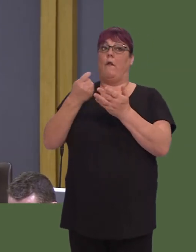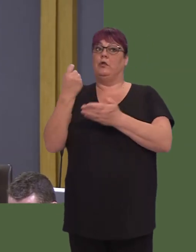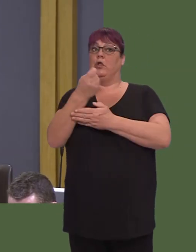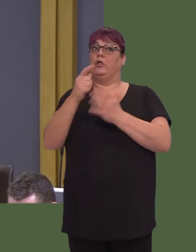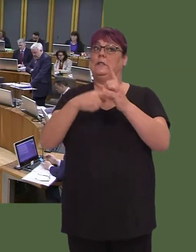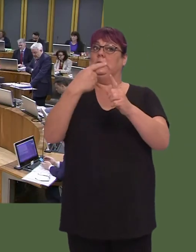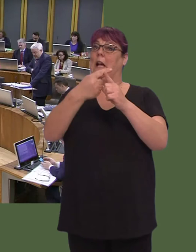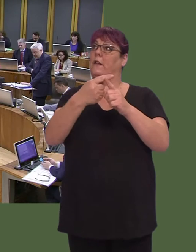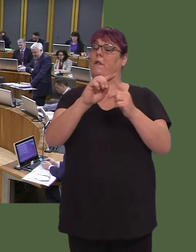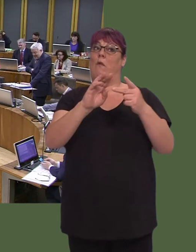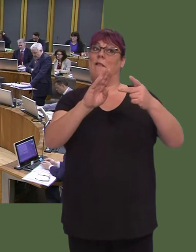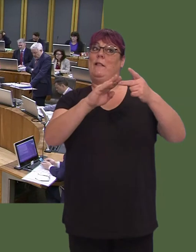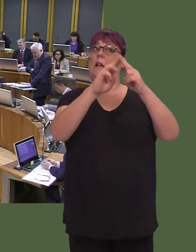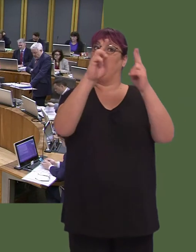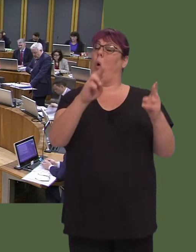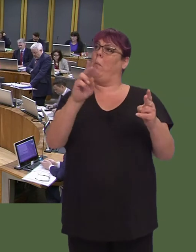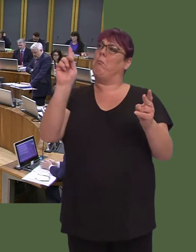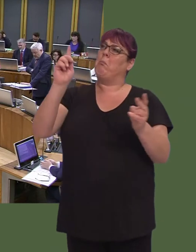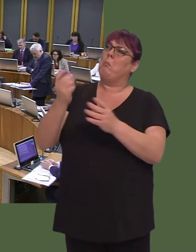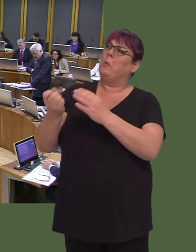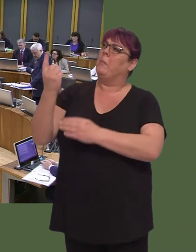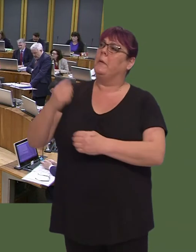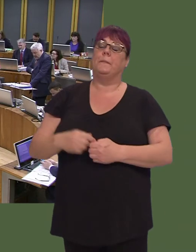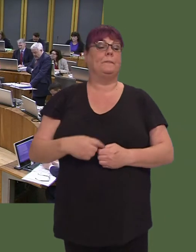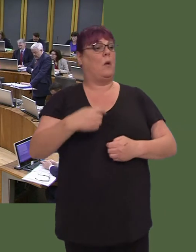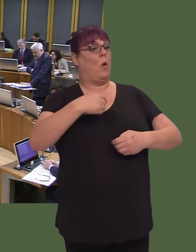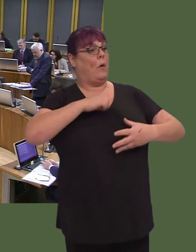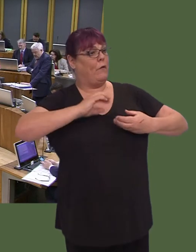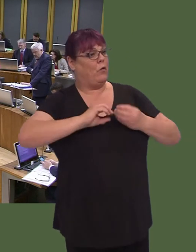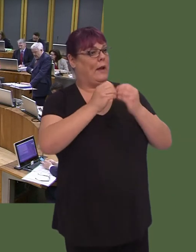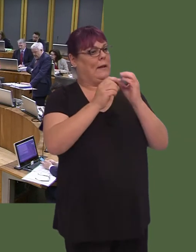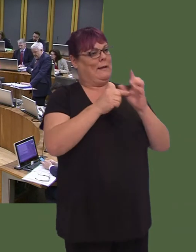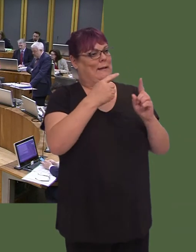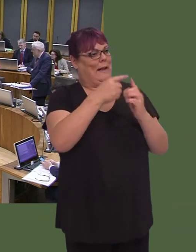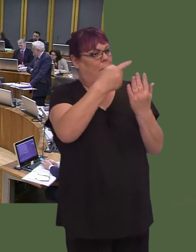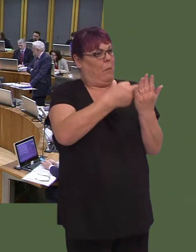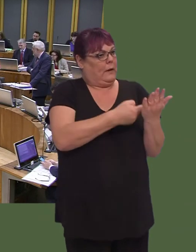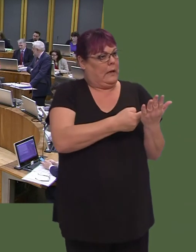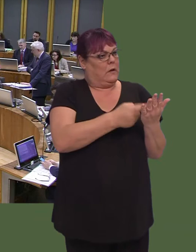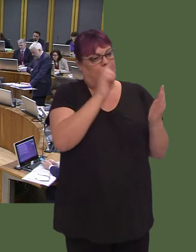polisÔau trethu i ateb anghenion penodol Cymru, yn unol ‚ír egwyddorion yn ein fframwaith polisi trethu.